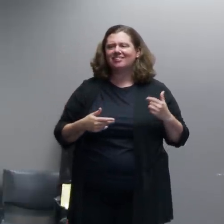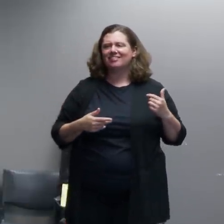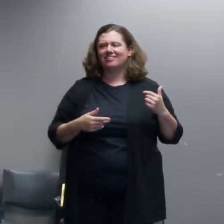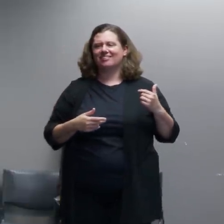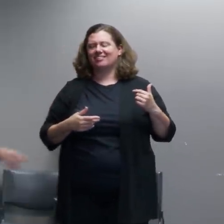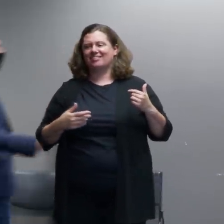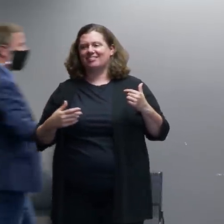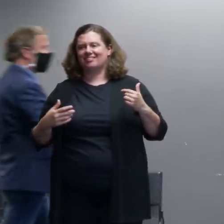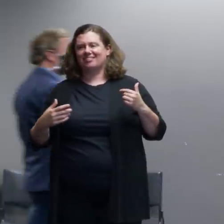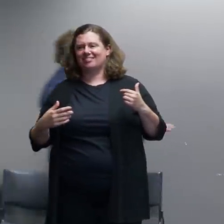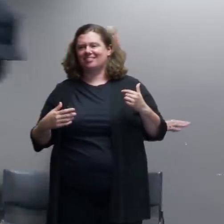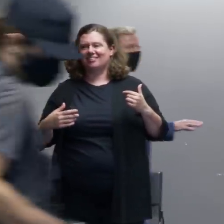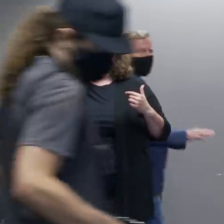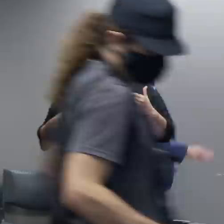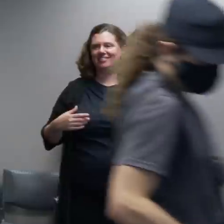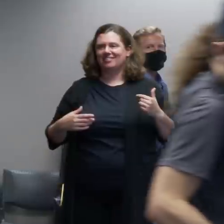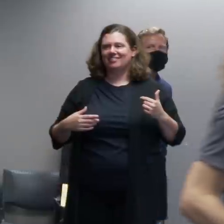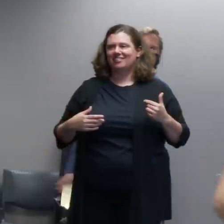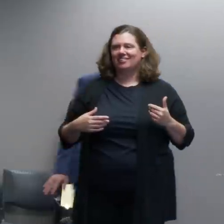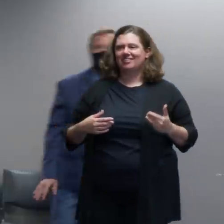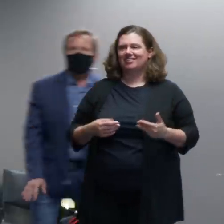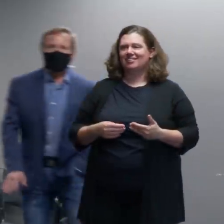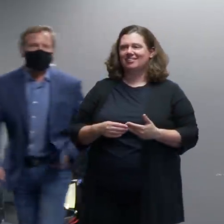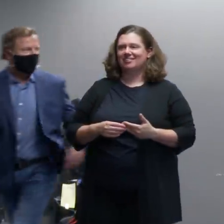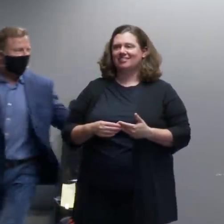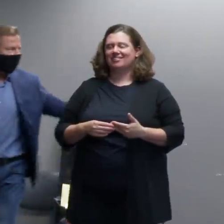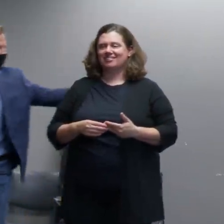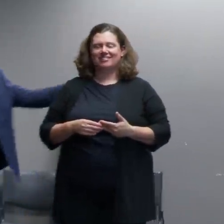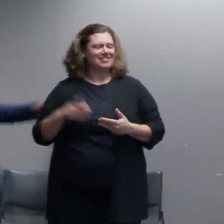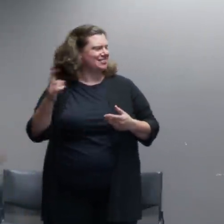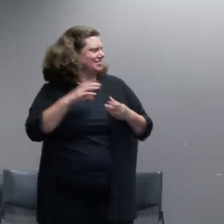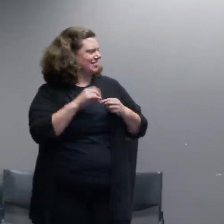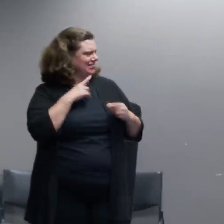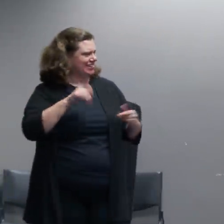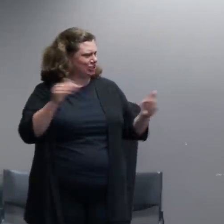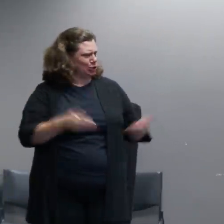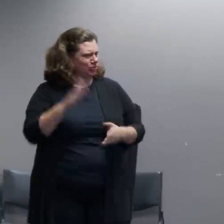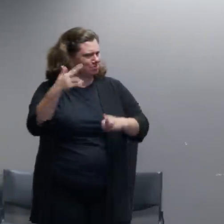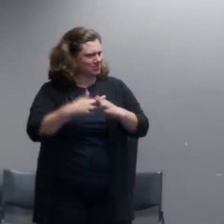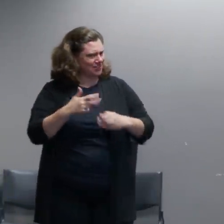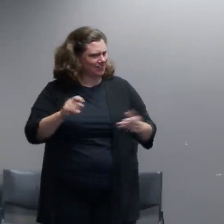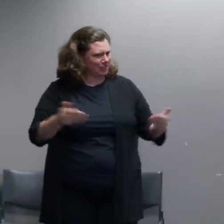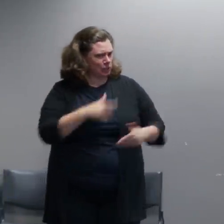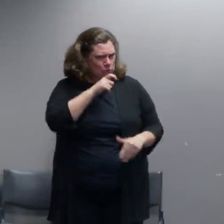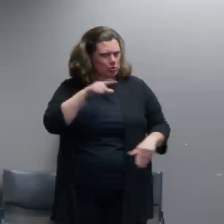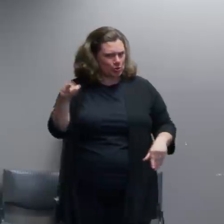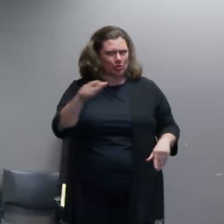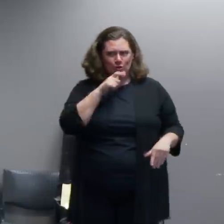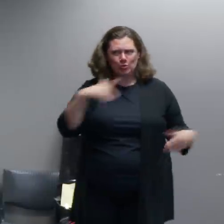oh i see what you're saying yes okay okay hey uh sergio almo sergio almost